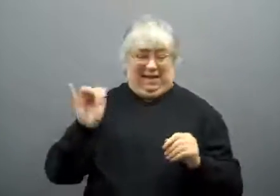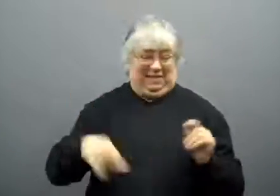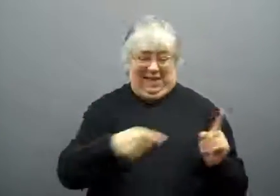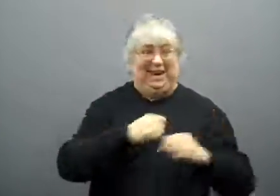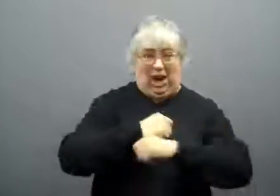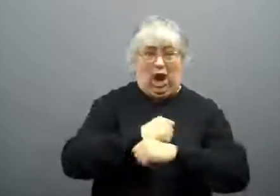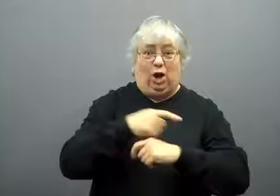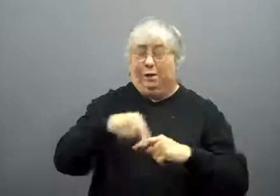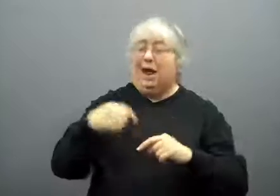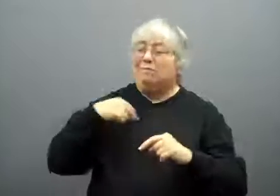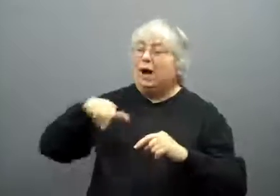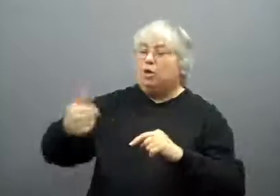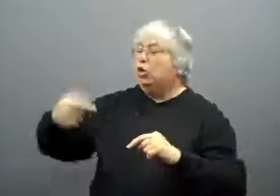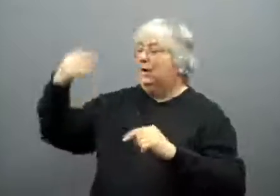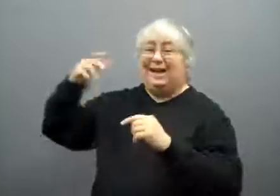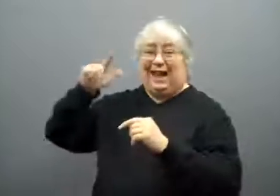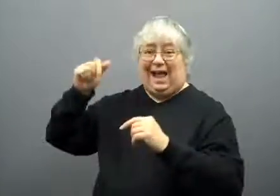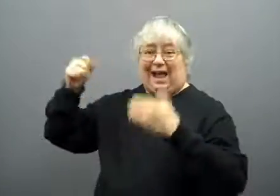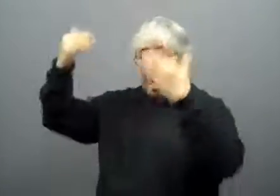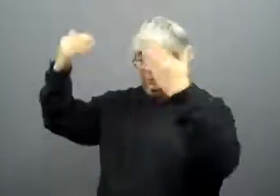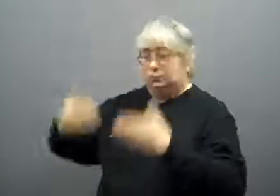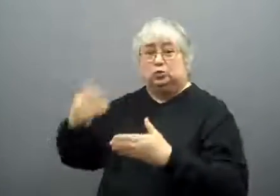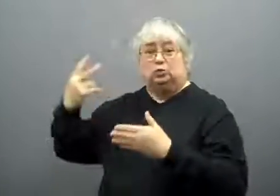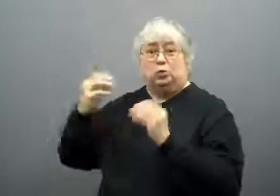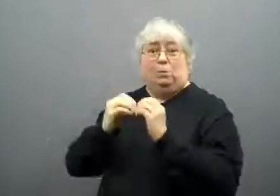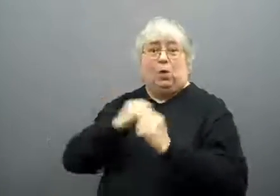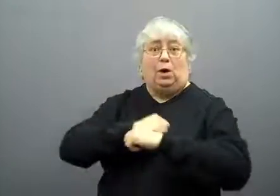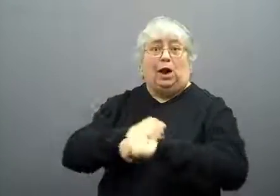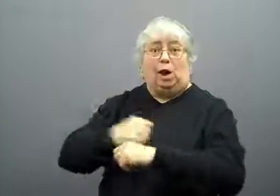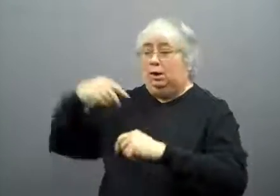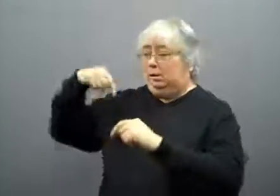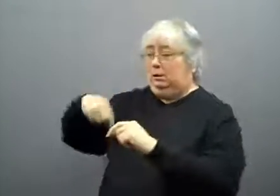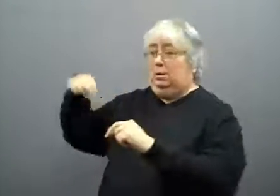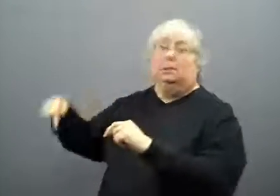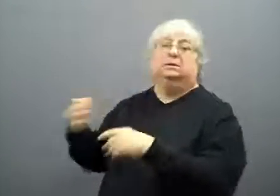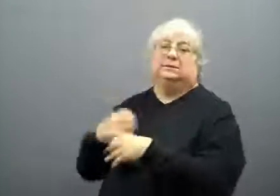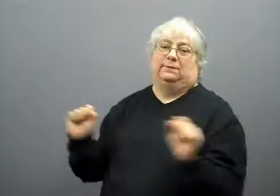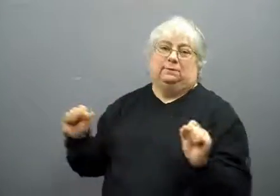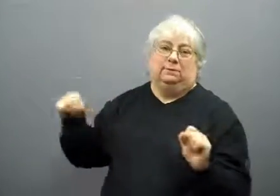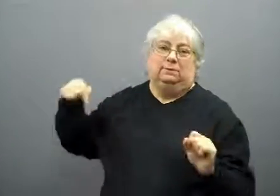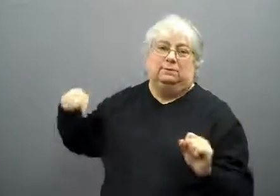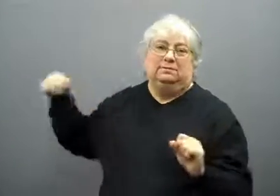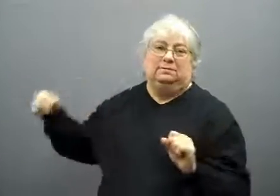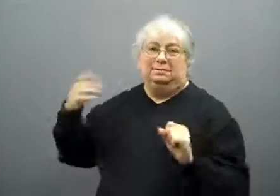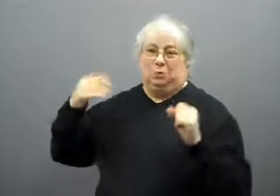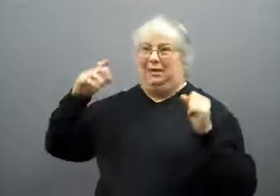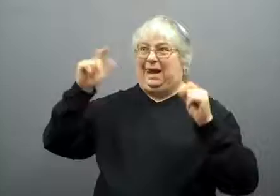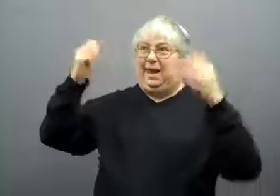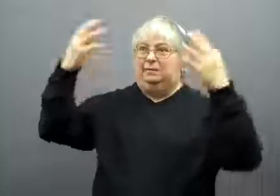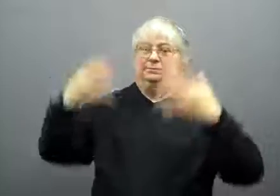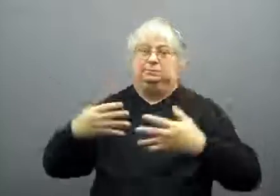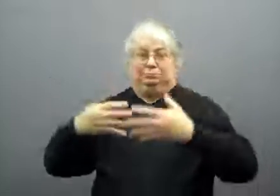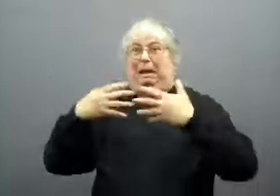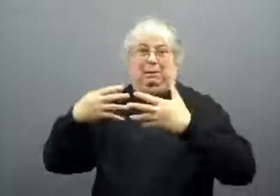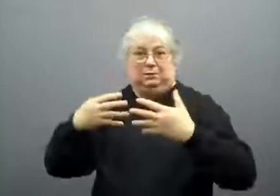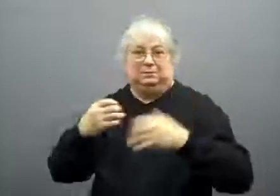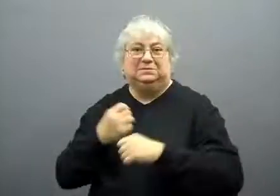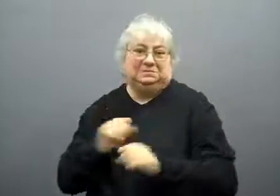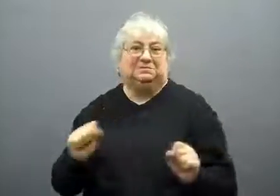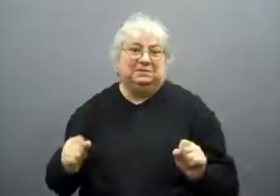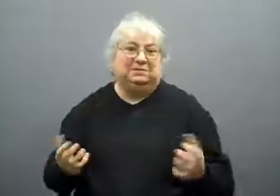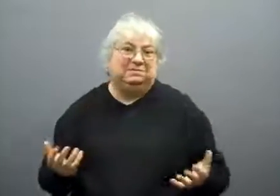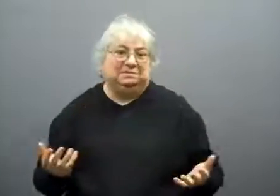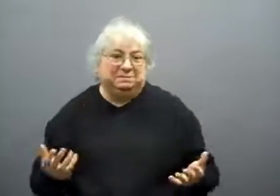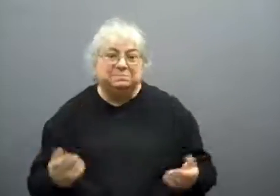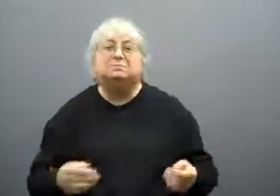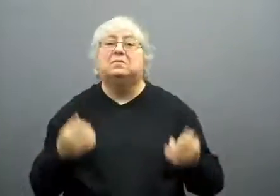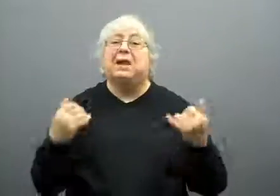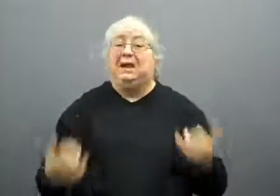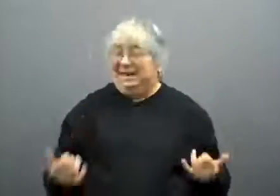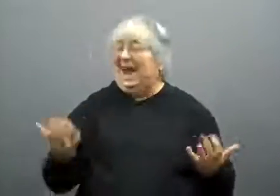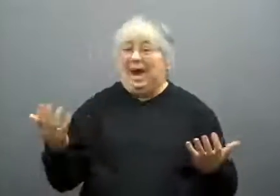Two more guards behind the protective glass were unhurt.